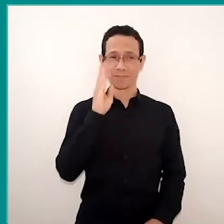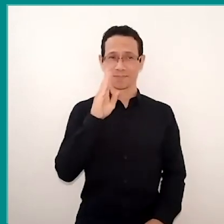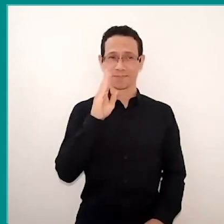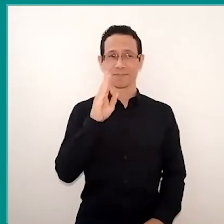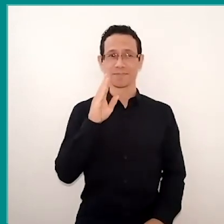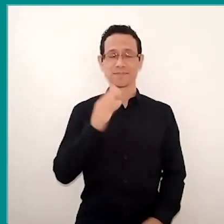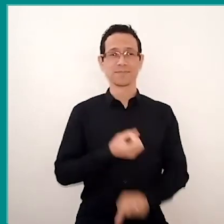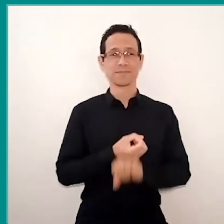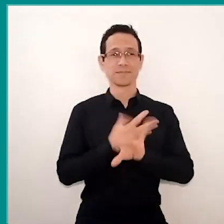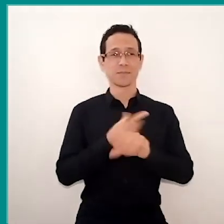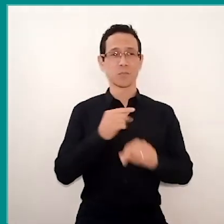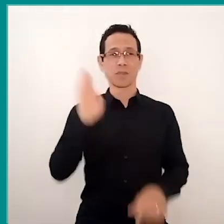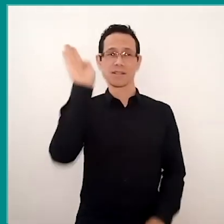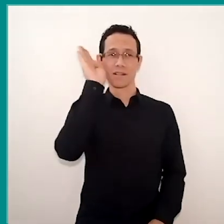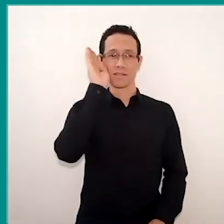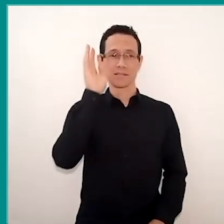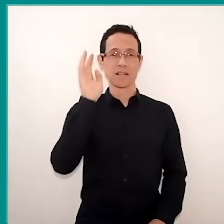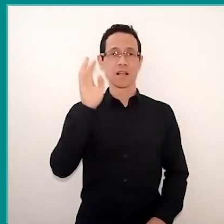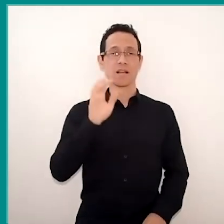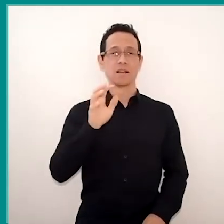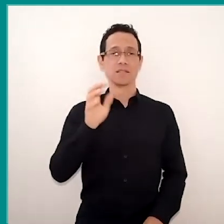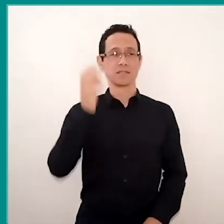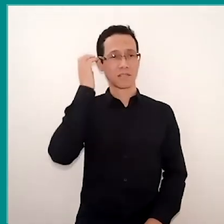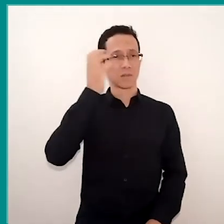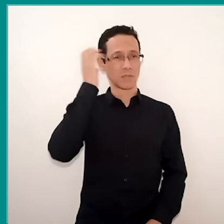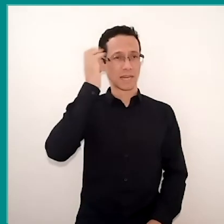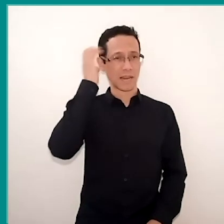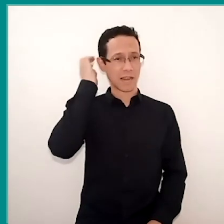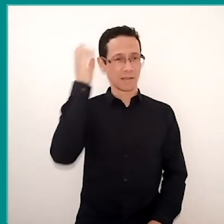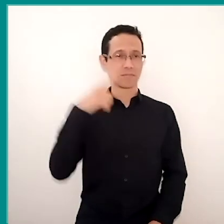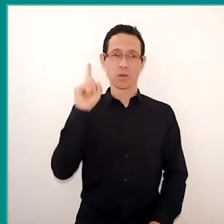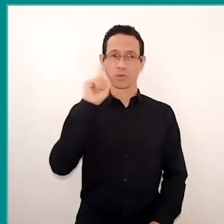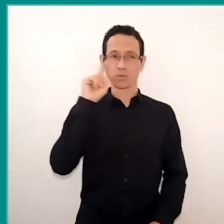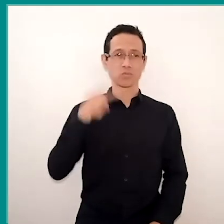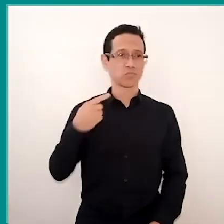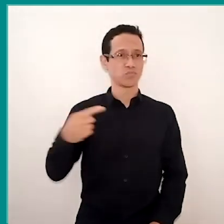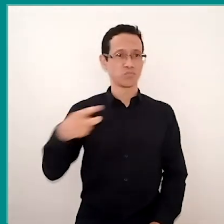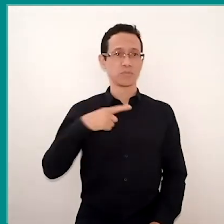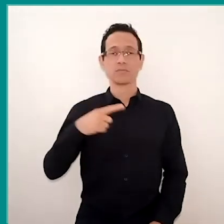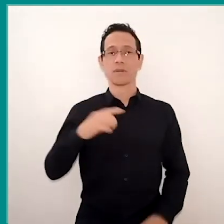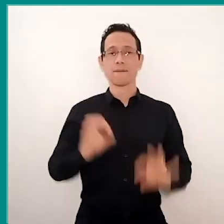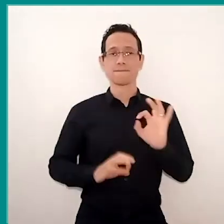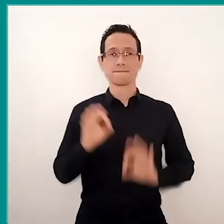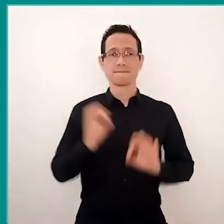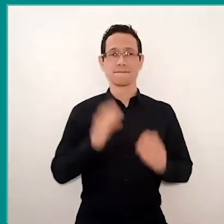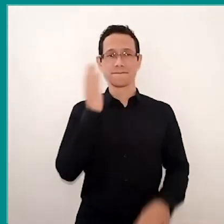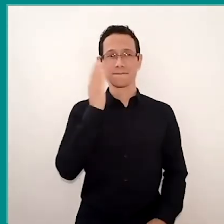was the Sesc Santo André, with the Diários project. There they knew of the need because they answer a very needy community,